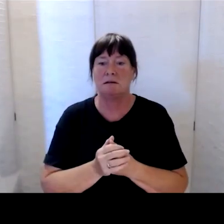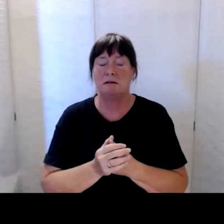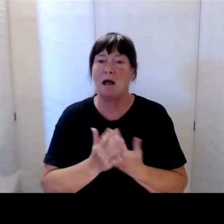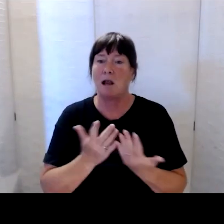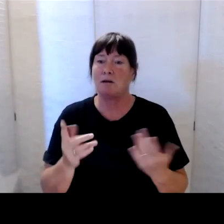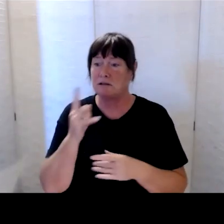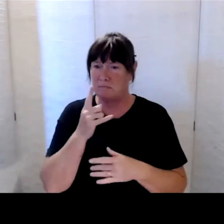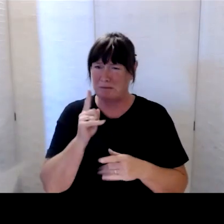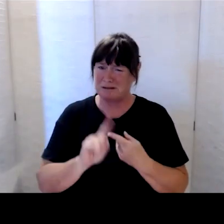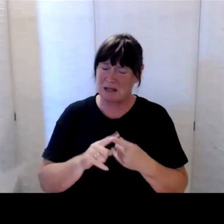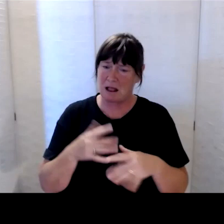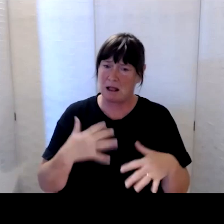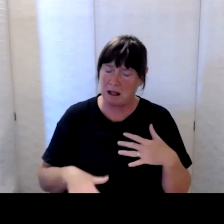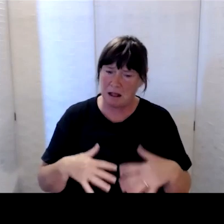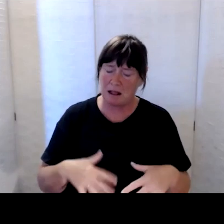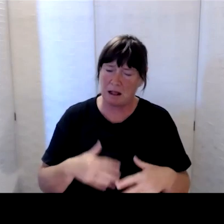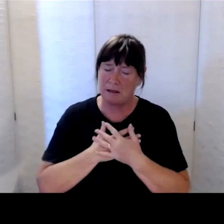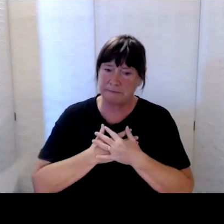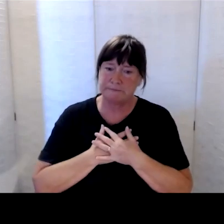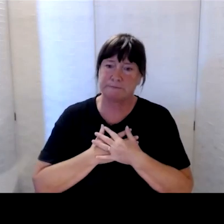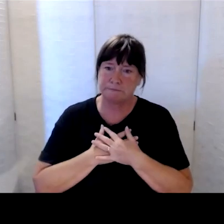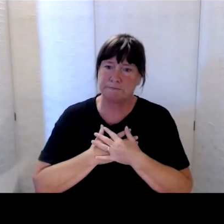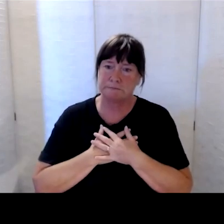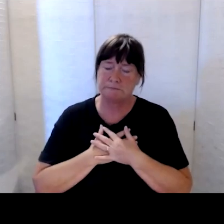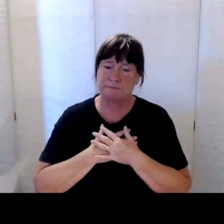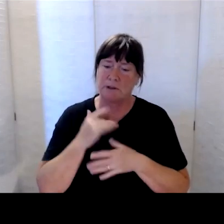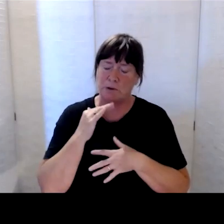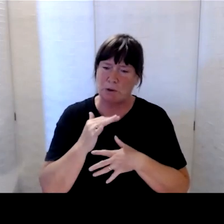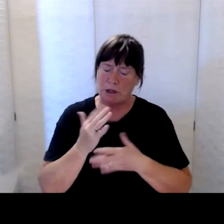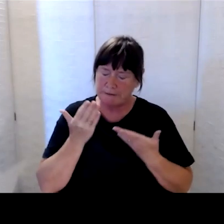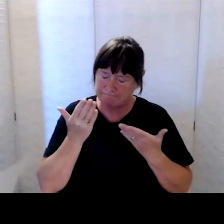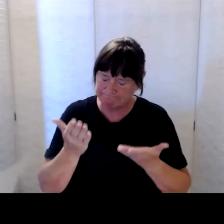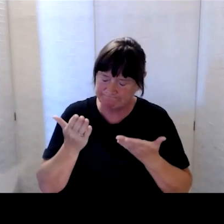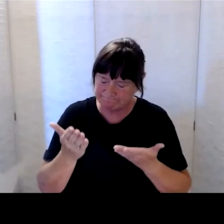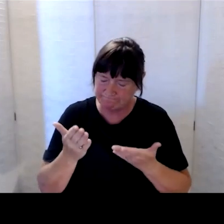Ka oho toku ngakau ki a koe, my thoughts are with you.